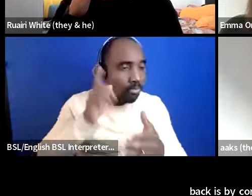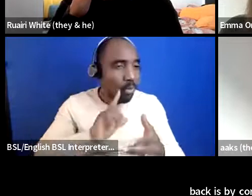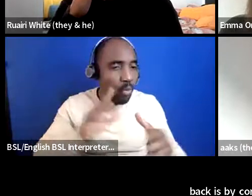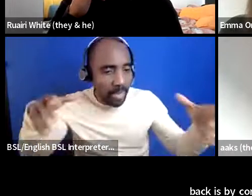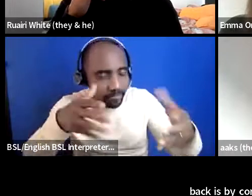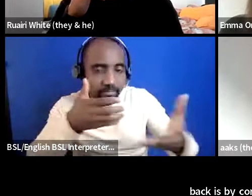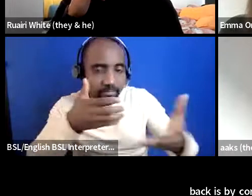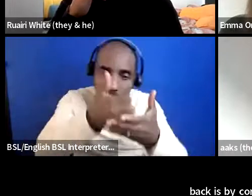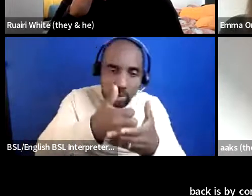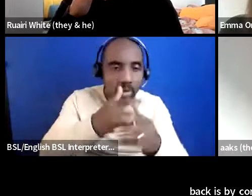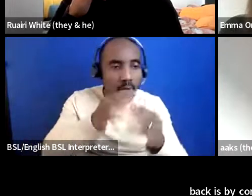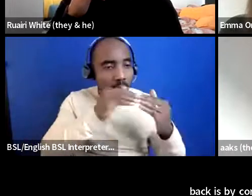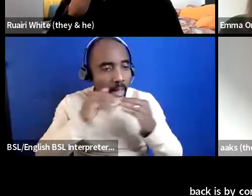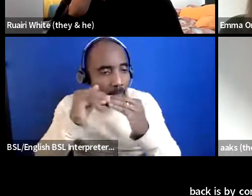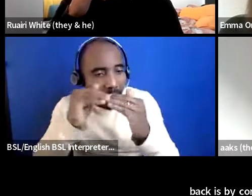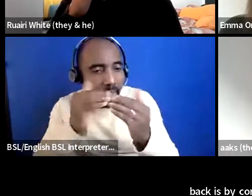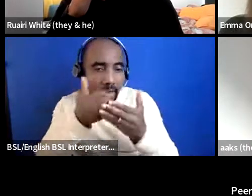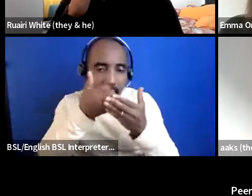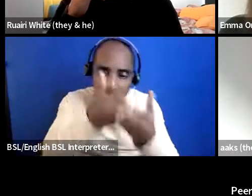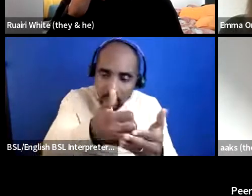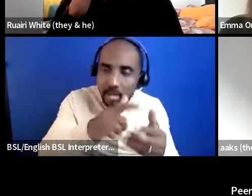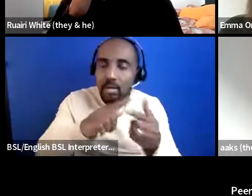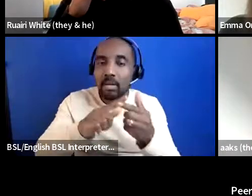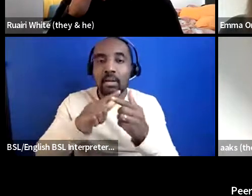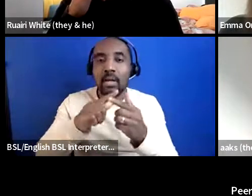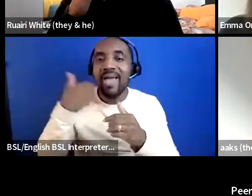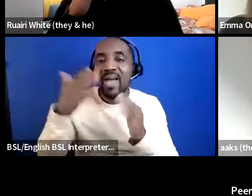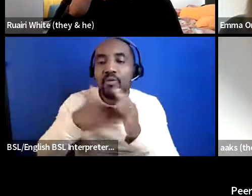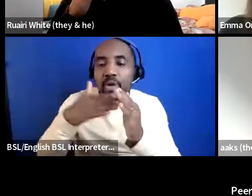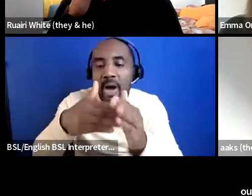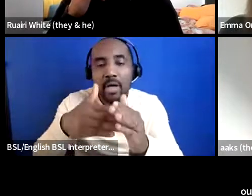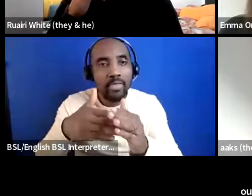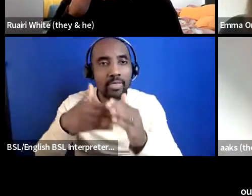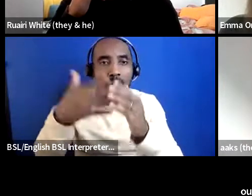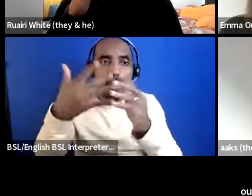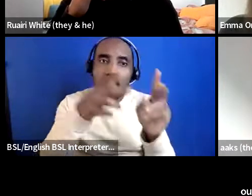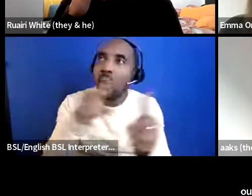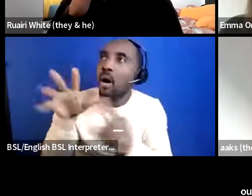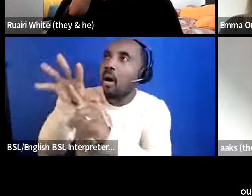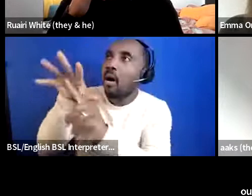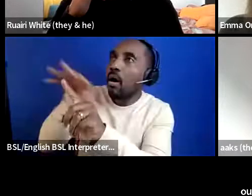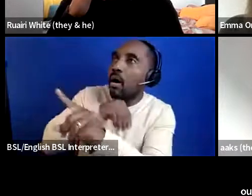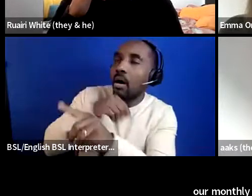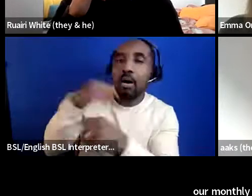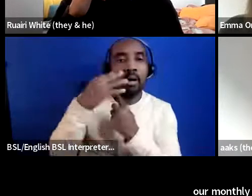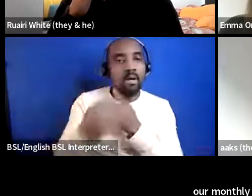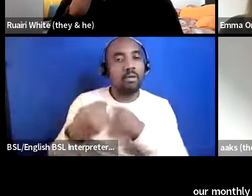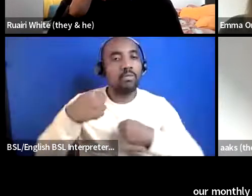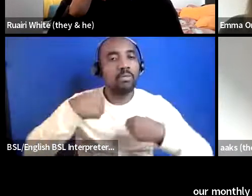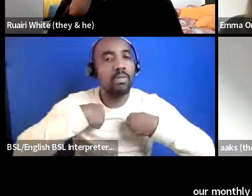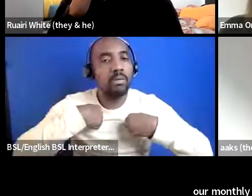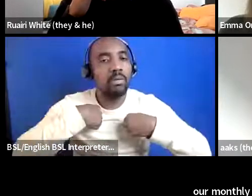events and being um an example of what they went through and where they are now so they can talk to